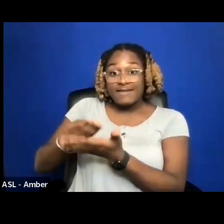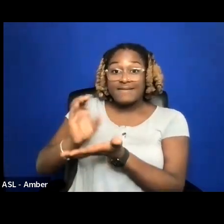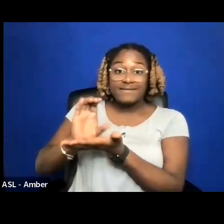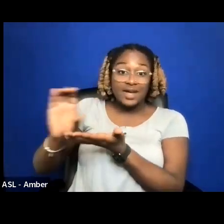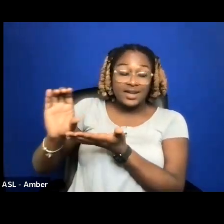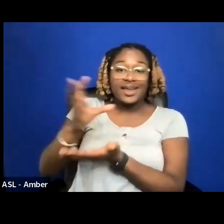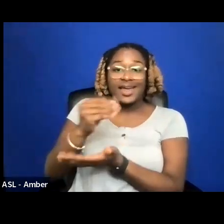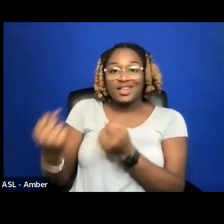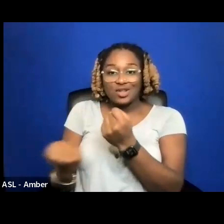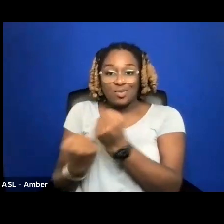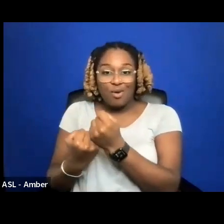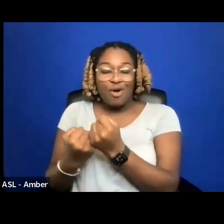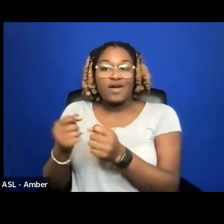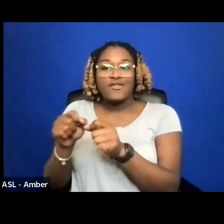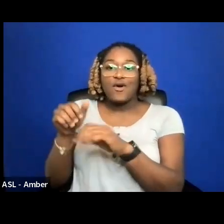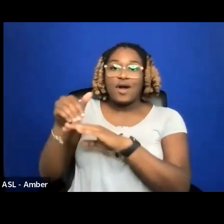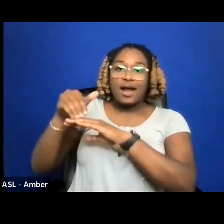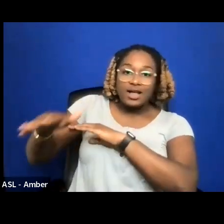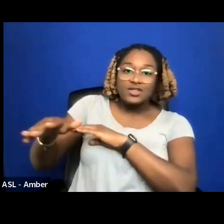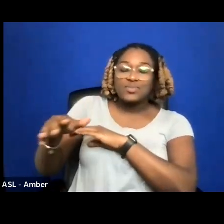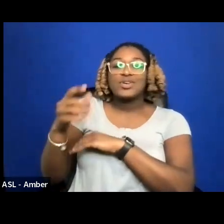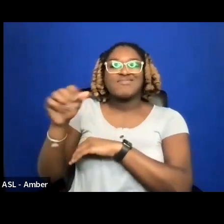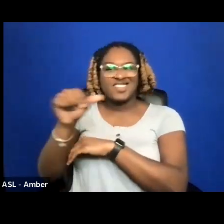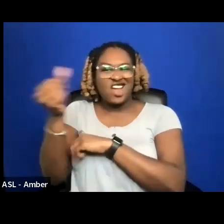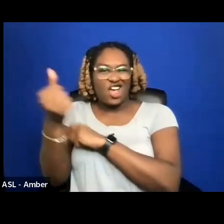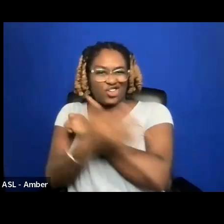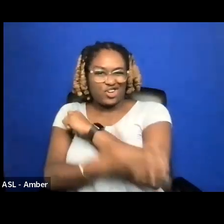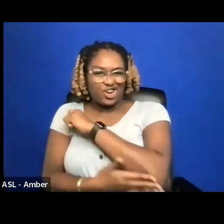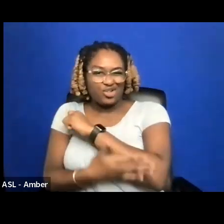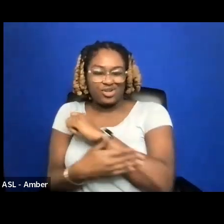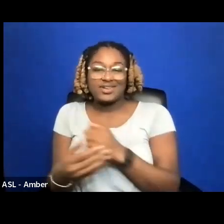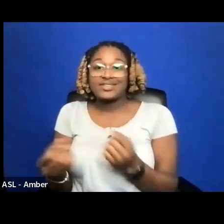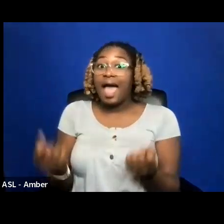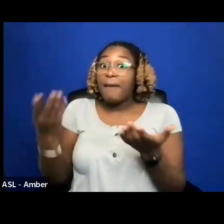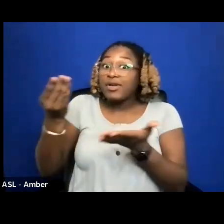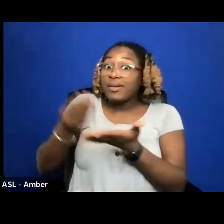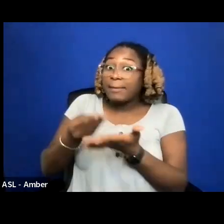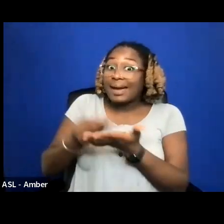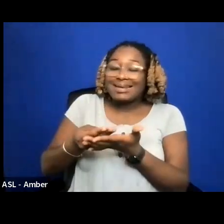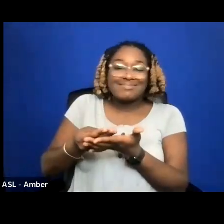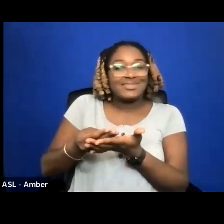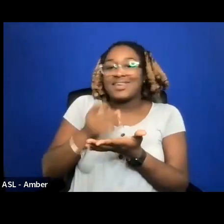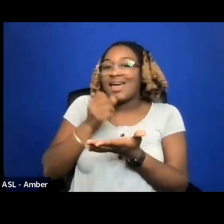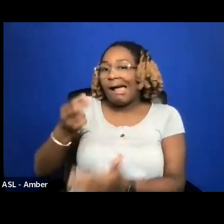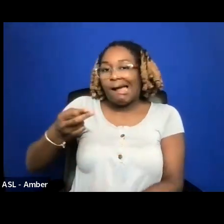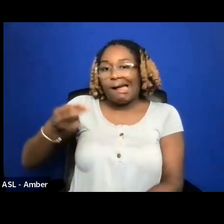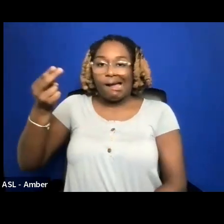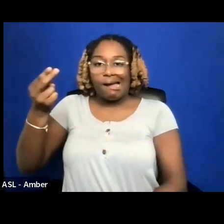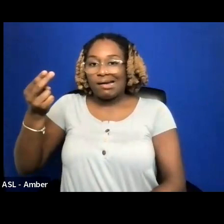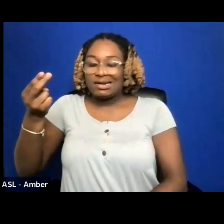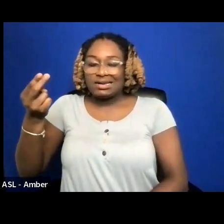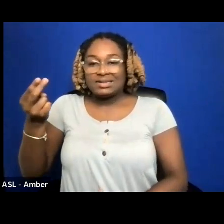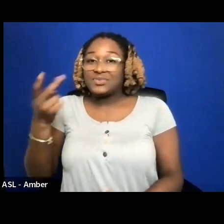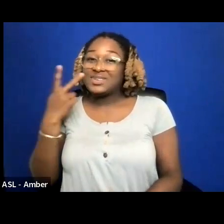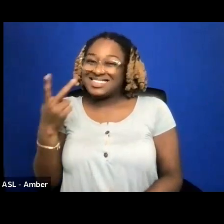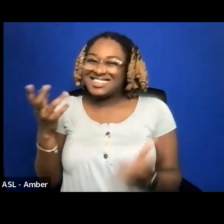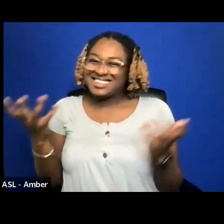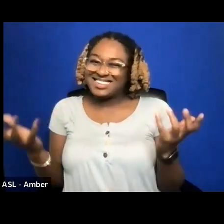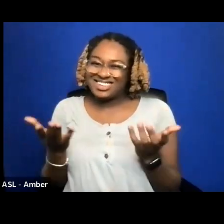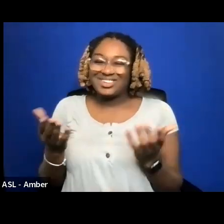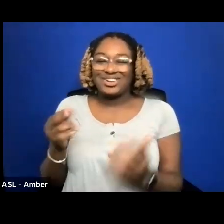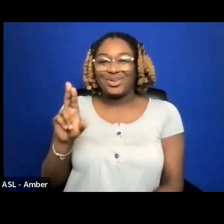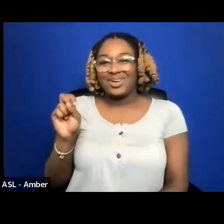THE AMOUNTS OF MONEY ARE NOT USUALLY AS HIGH AS THOSE SEEN IN THE UNITED STATES BUT THEY STILL